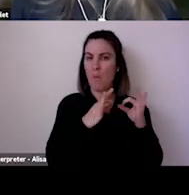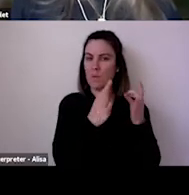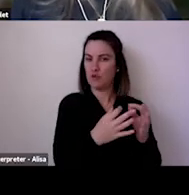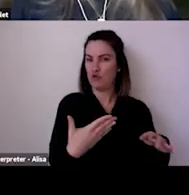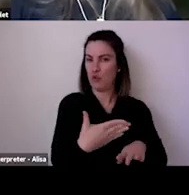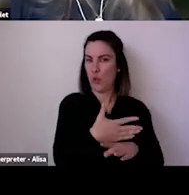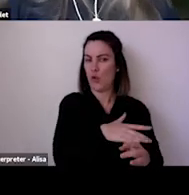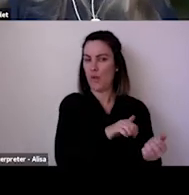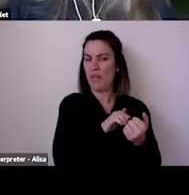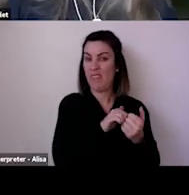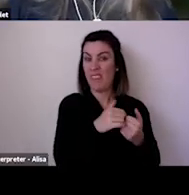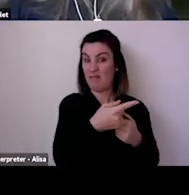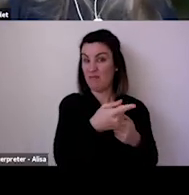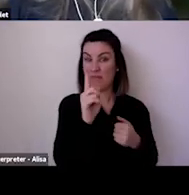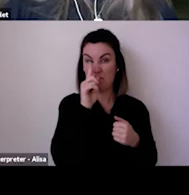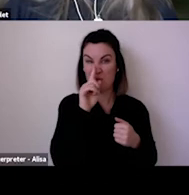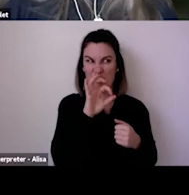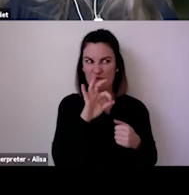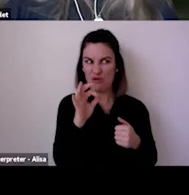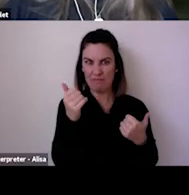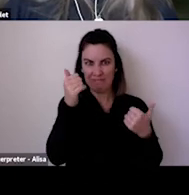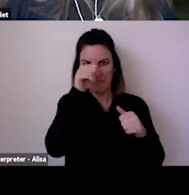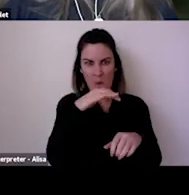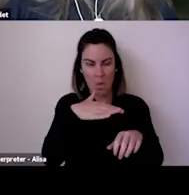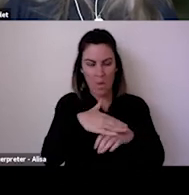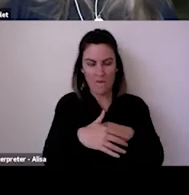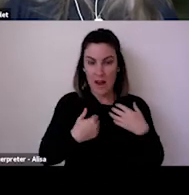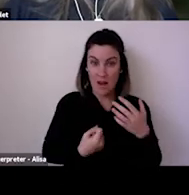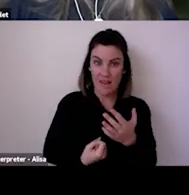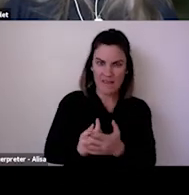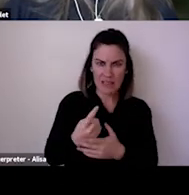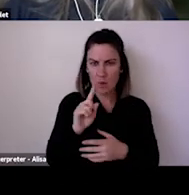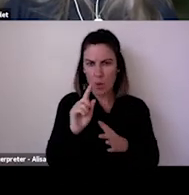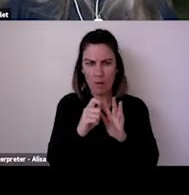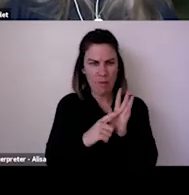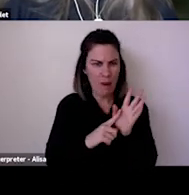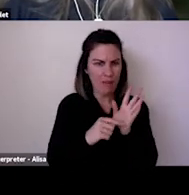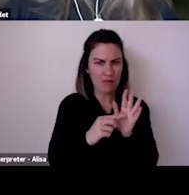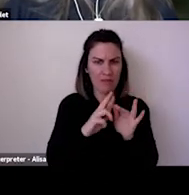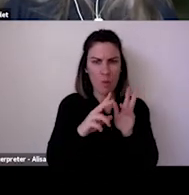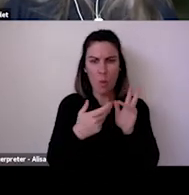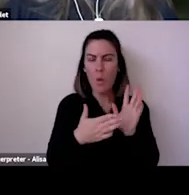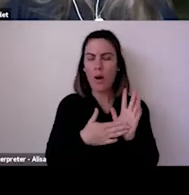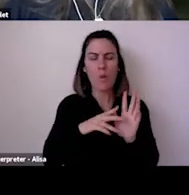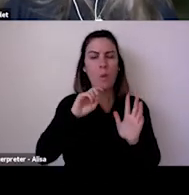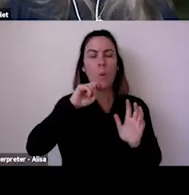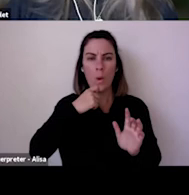if masks were required and 14% would not attend a performance if masks are required.